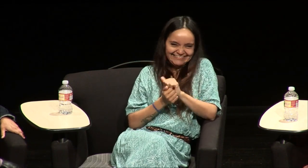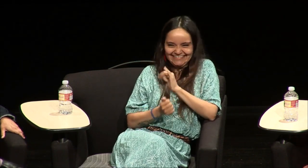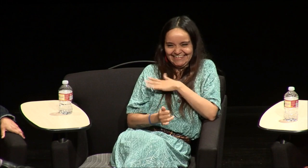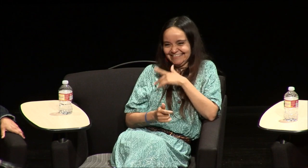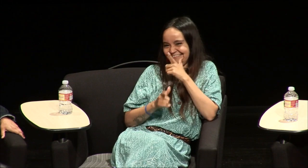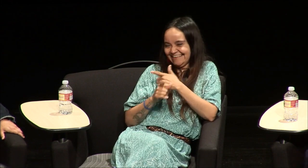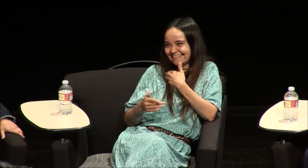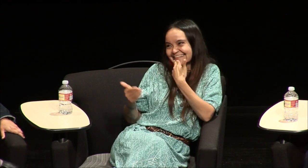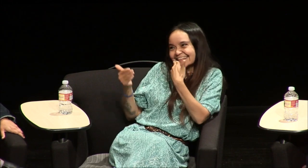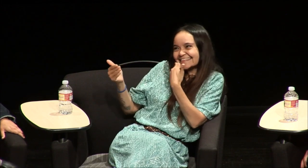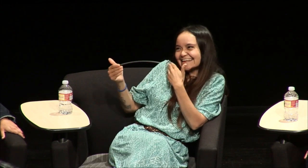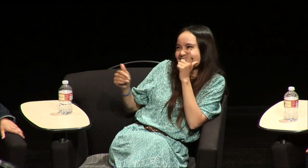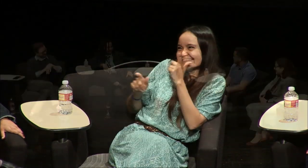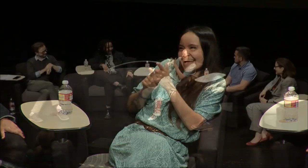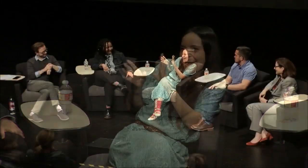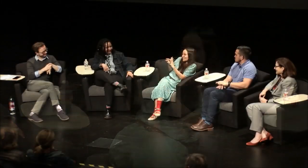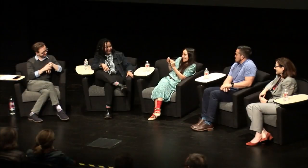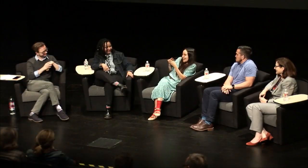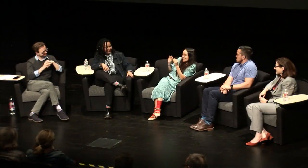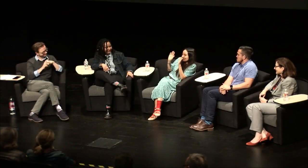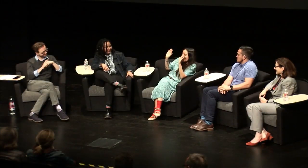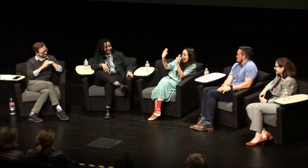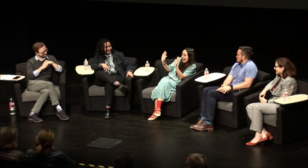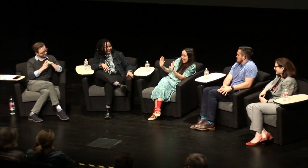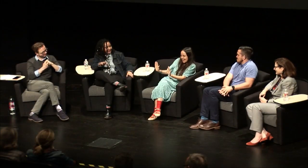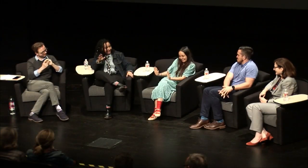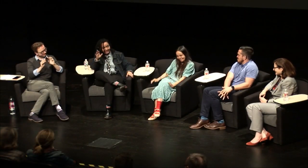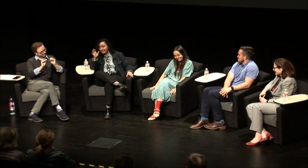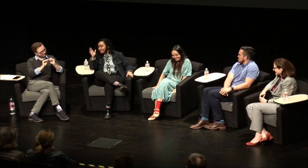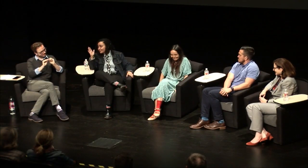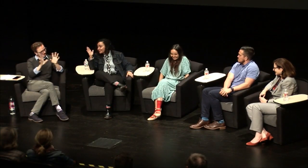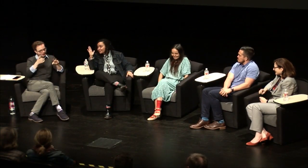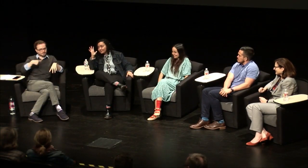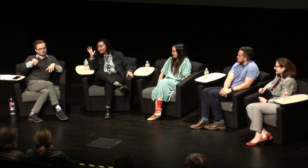wanted to share that the story of my sister and the way that she told stories